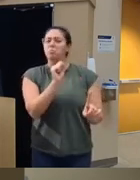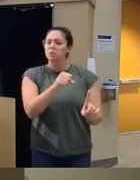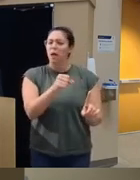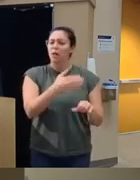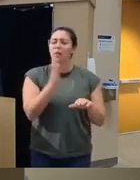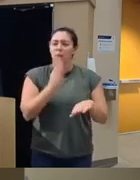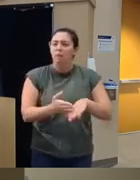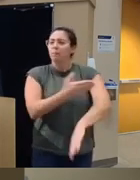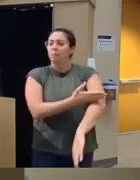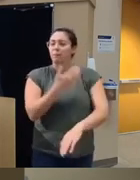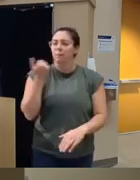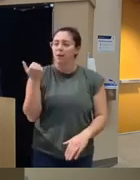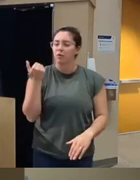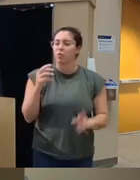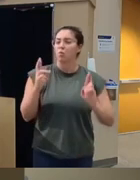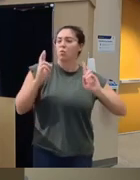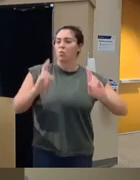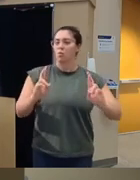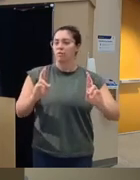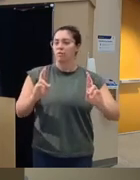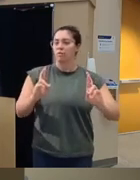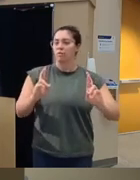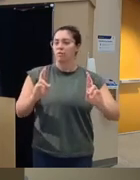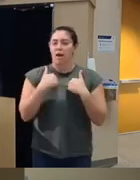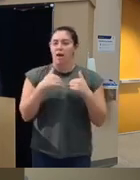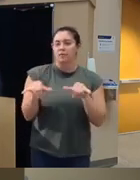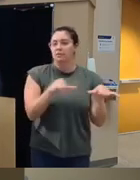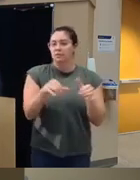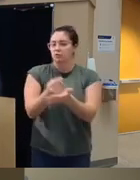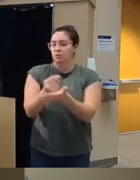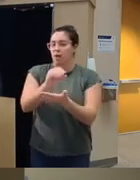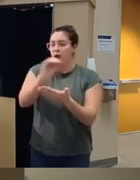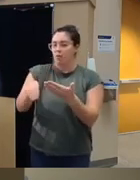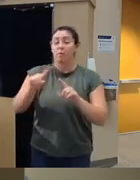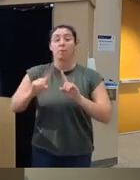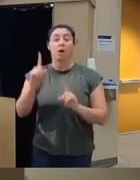better and maybe they'll have similar treatment outcomes but we hypothesized that the integrated